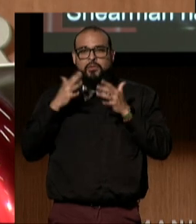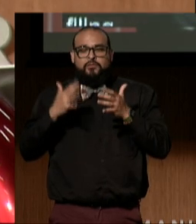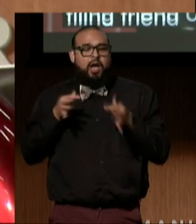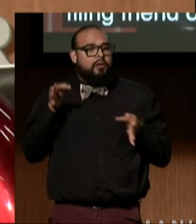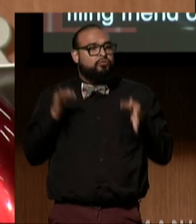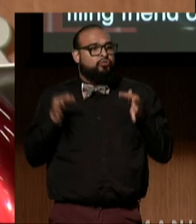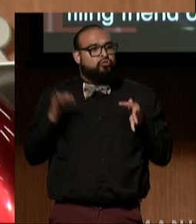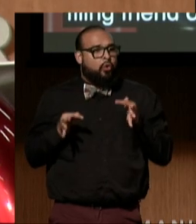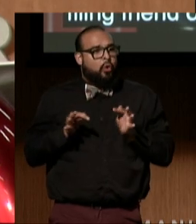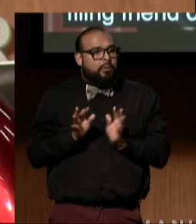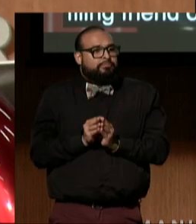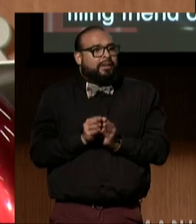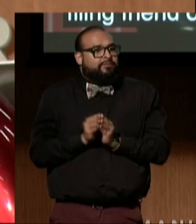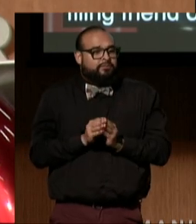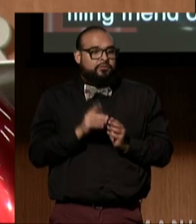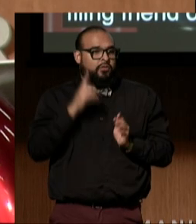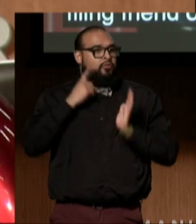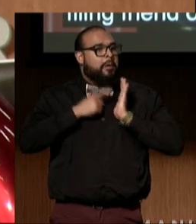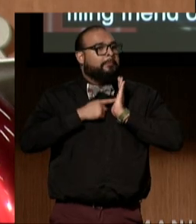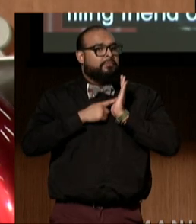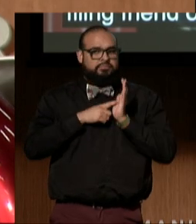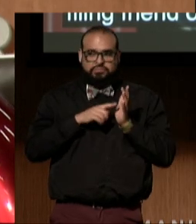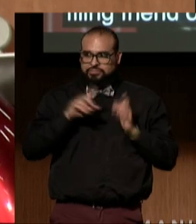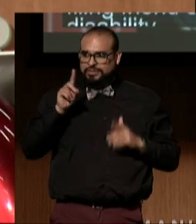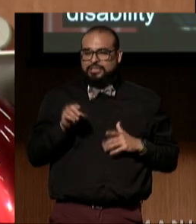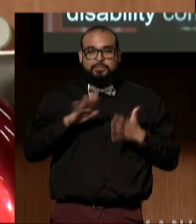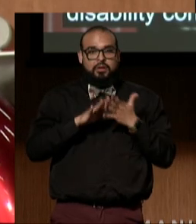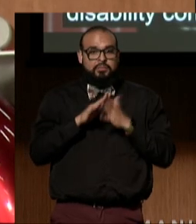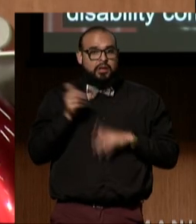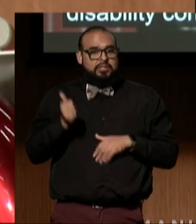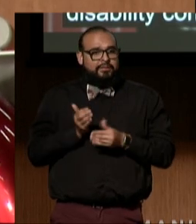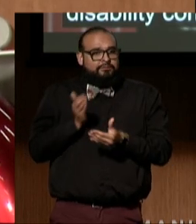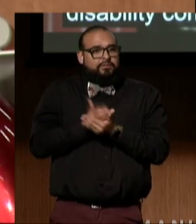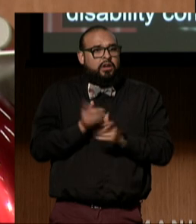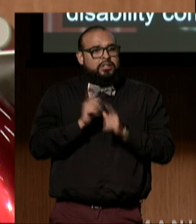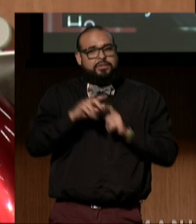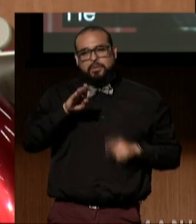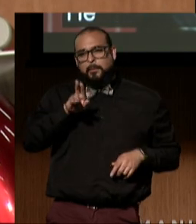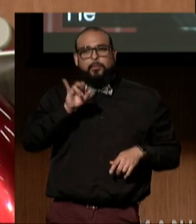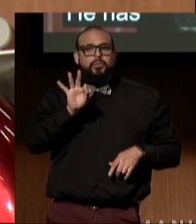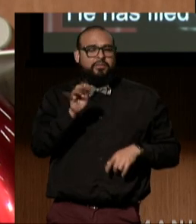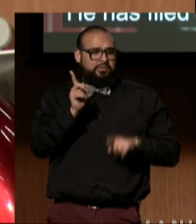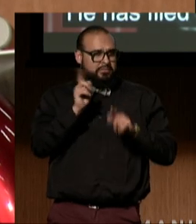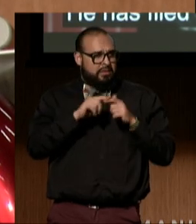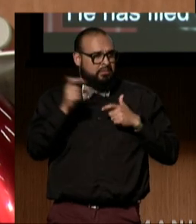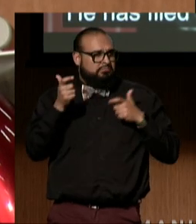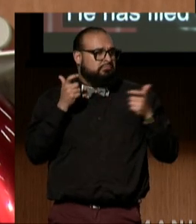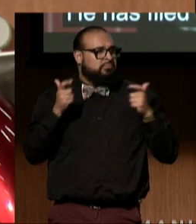of the disability community. He has filed briefs in major cases affecting disabled people